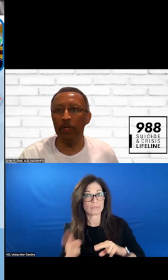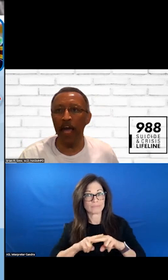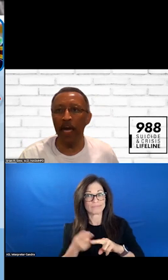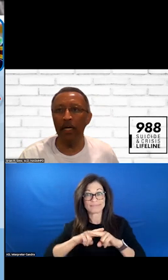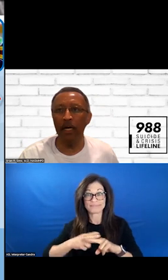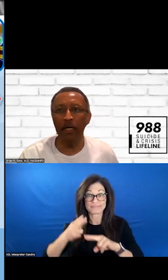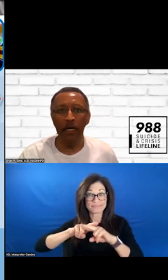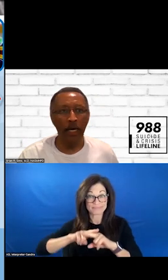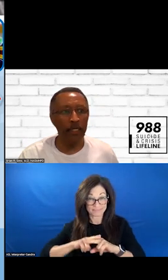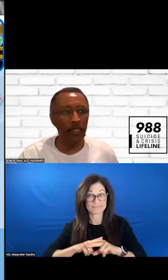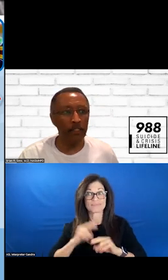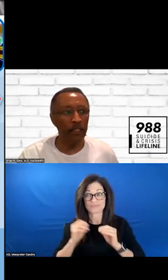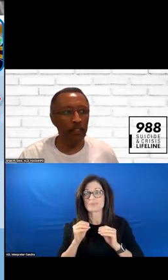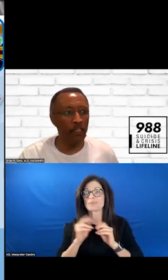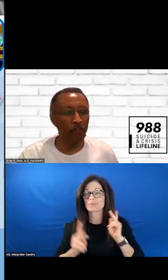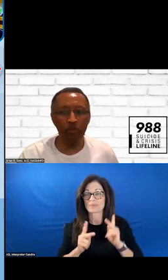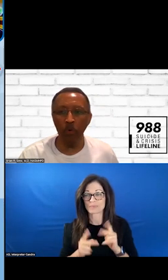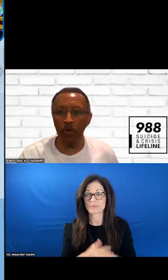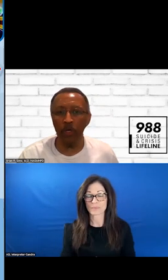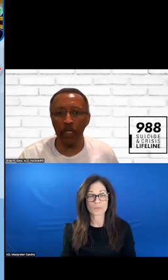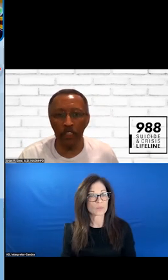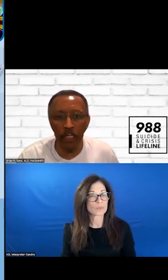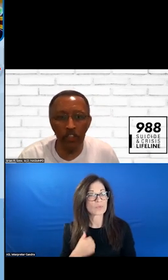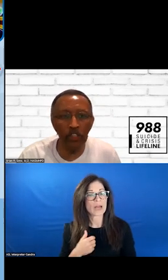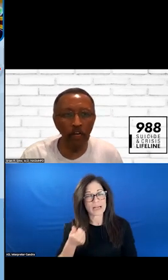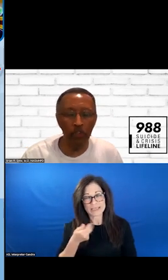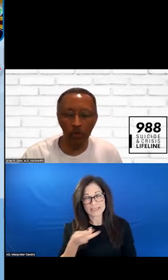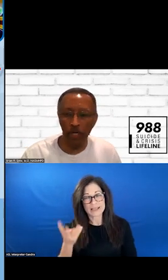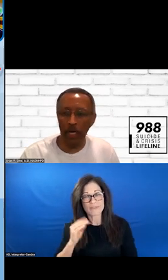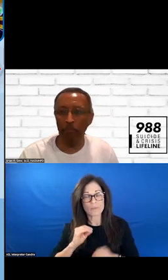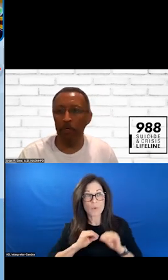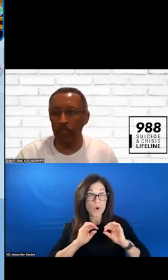WE HAVE HAD SEVERAL MORE ORGANIZATIONS THAT HAVE JOINED UP.